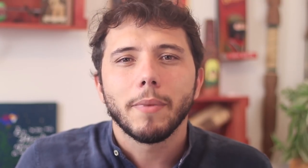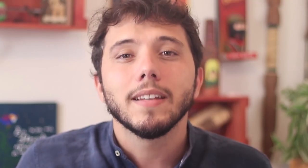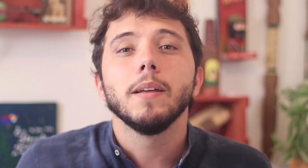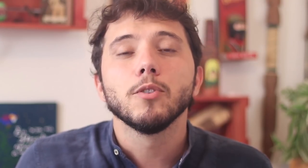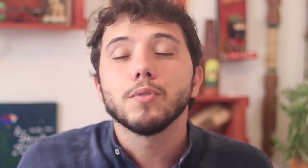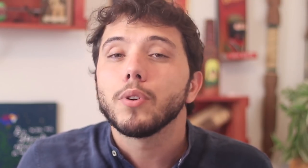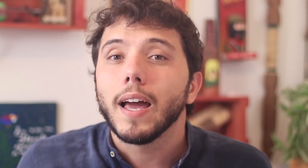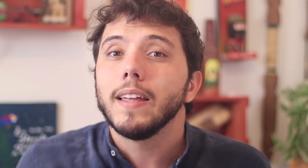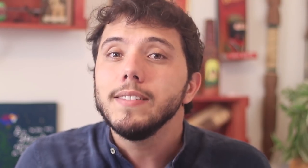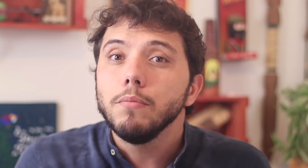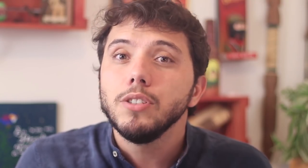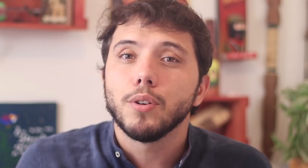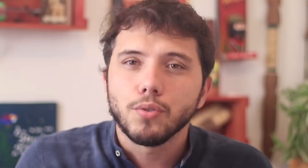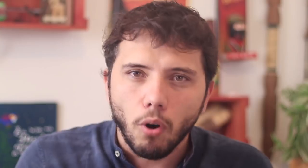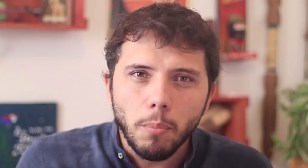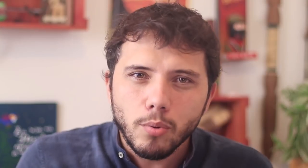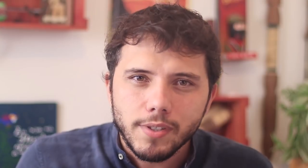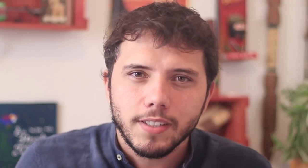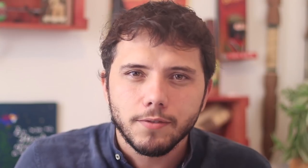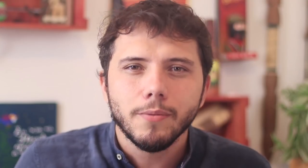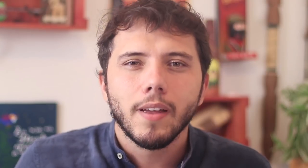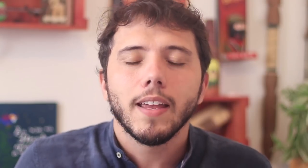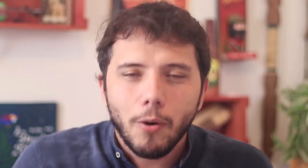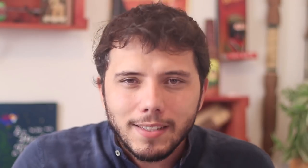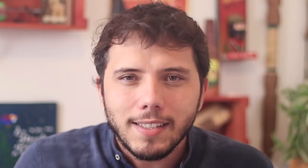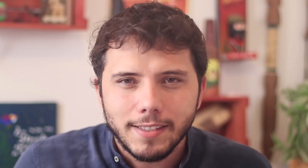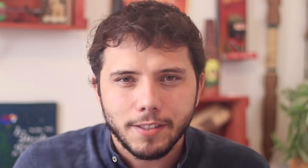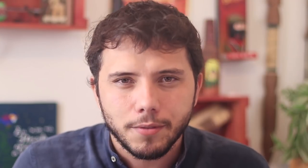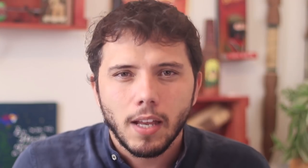has demonstrated that besides being a compulsive liar he is a murderer.